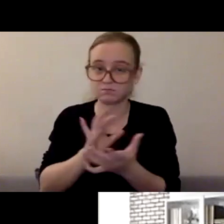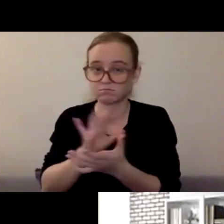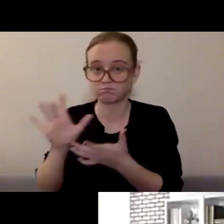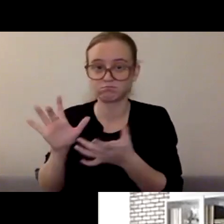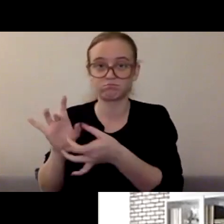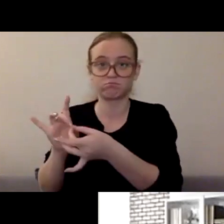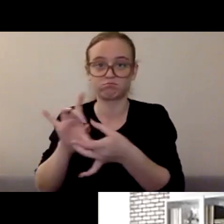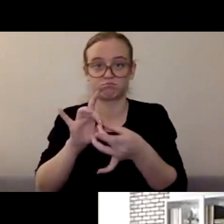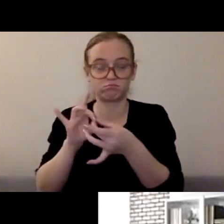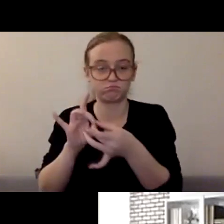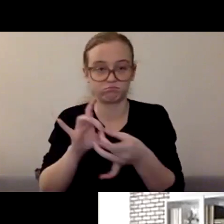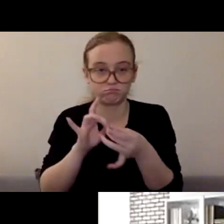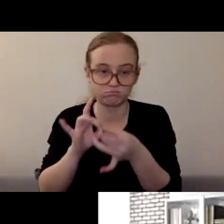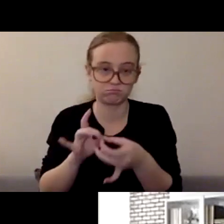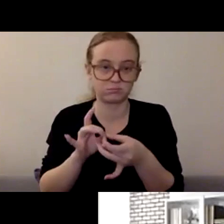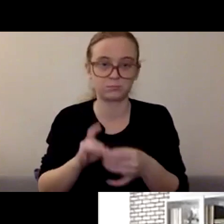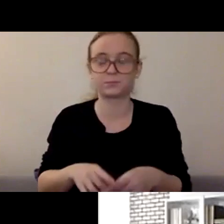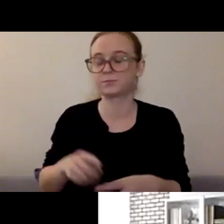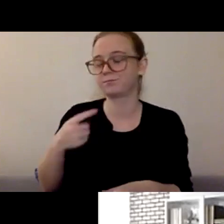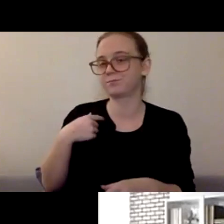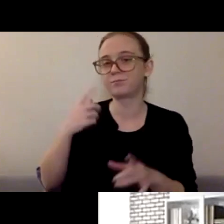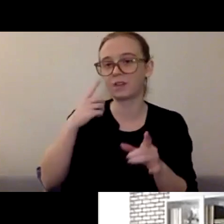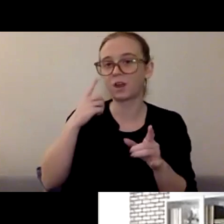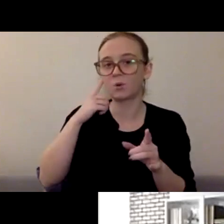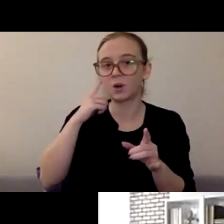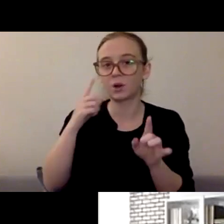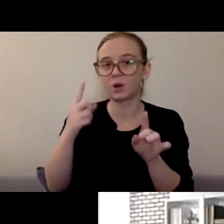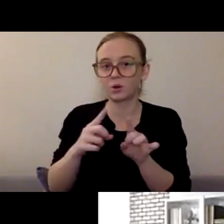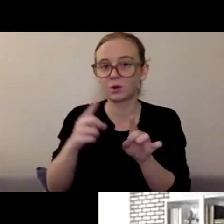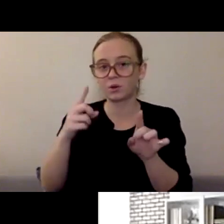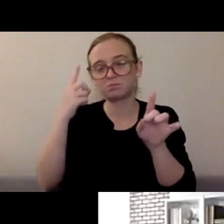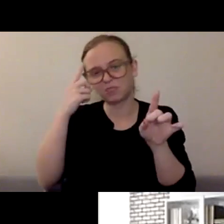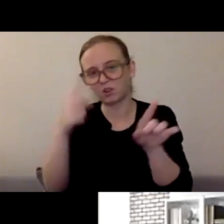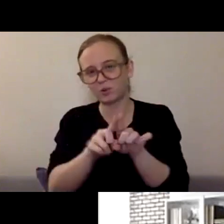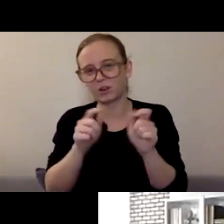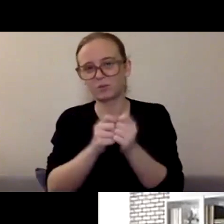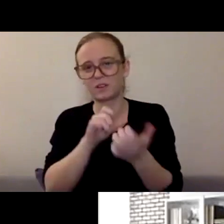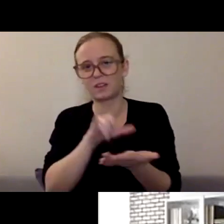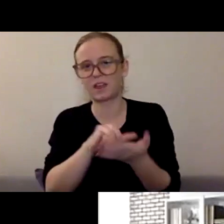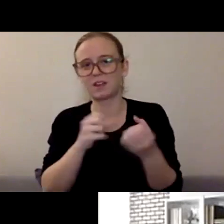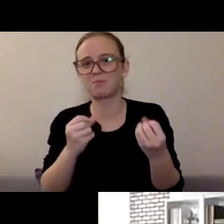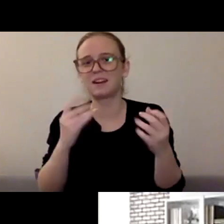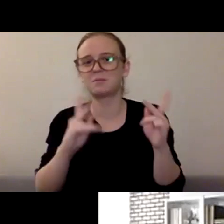"Gosh, in terms of calling a crisis line, a hotline, somebody else is going to need it more than me.